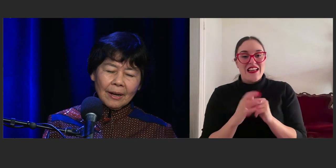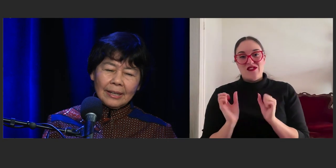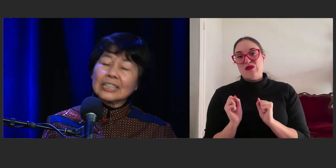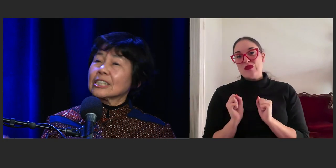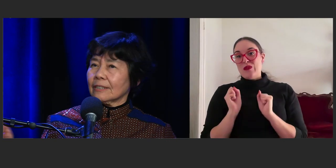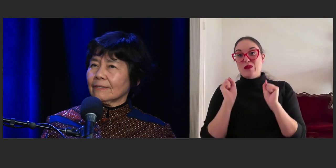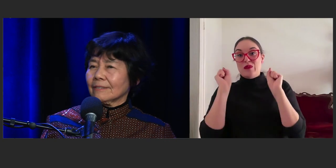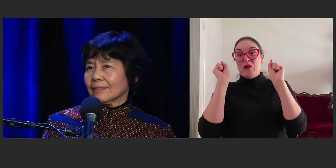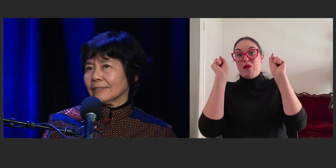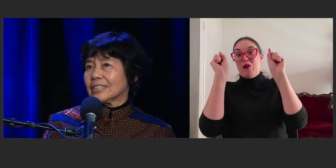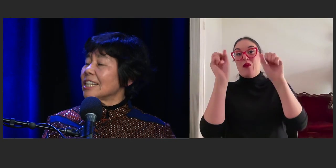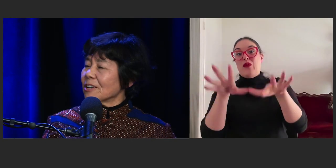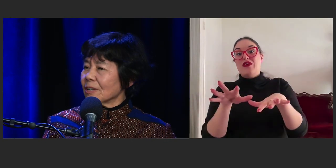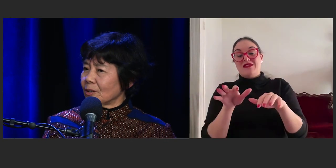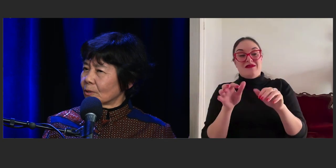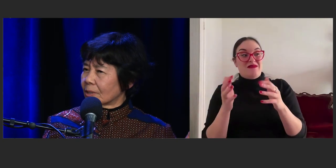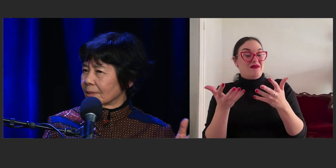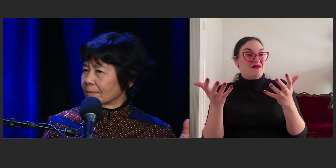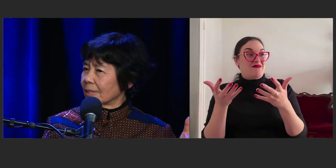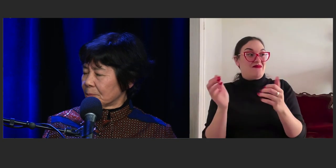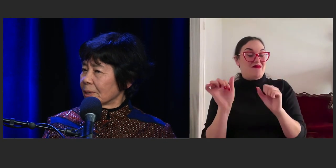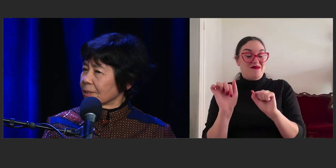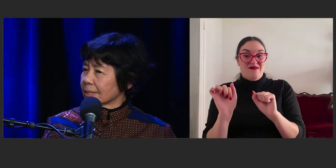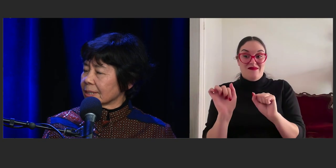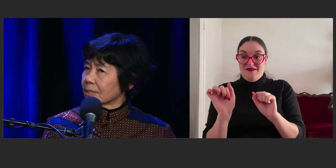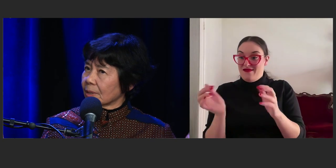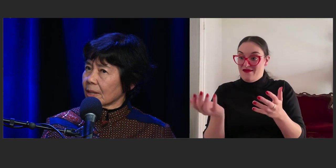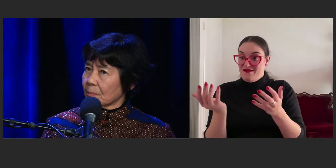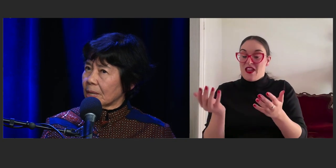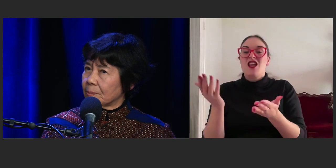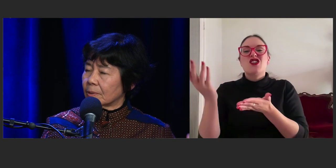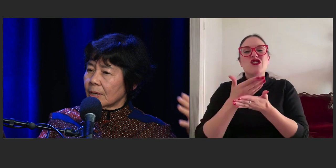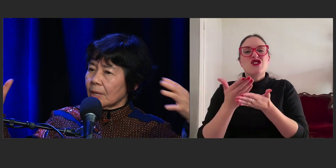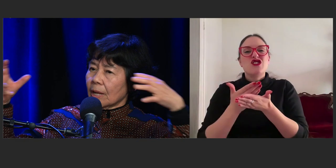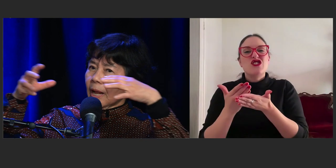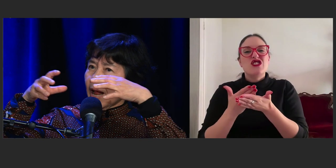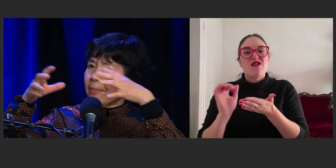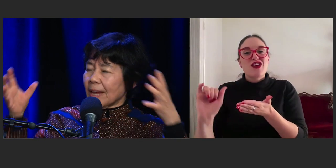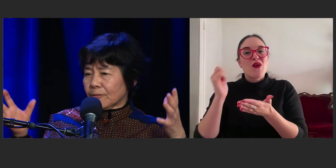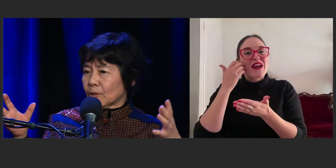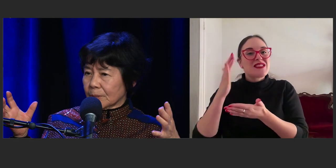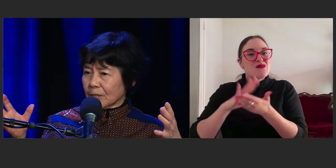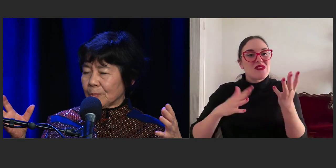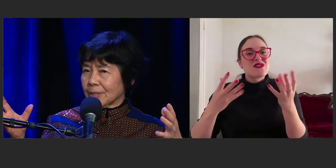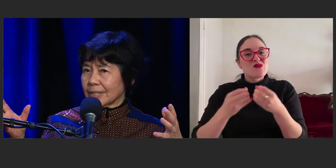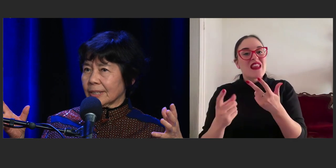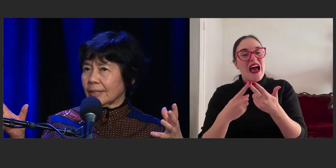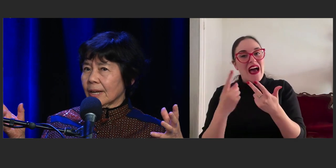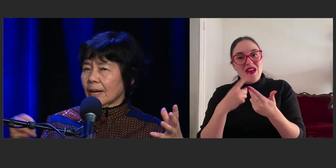your are sharing your experiences with other people and that forms a community.